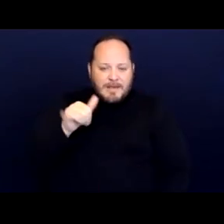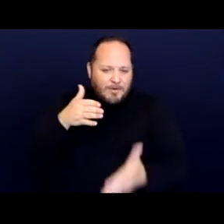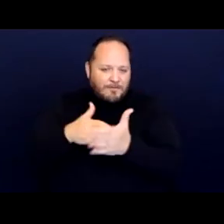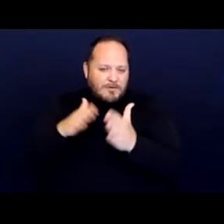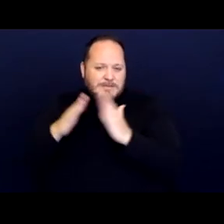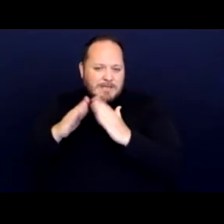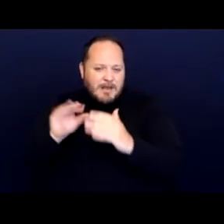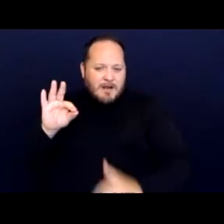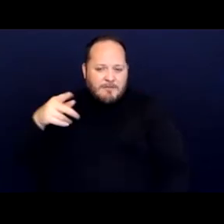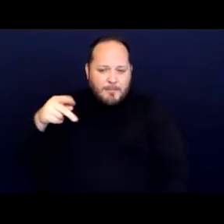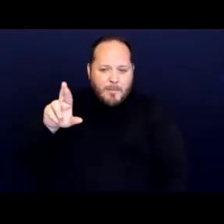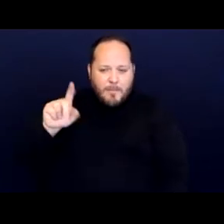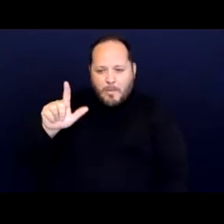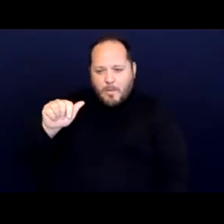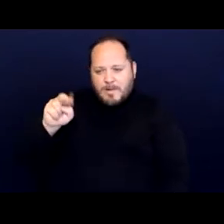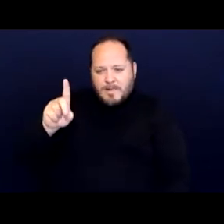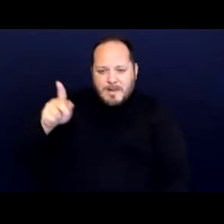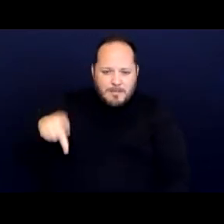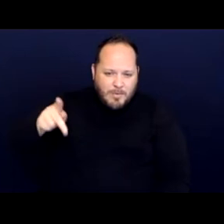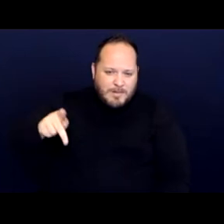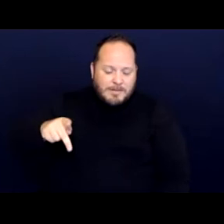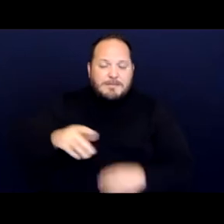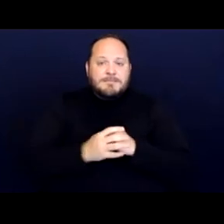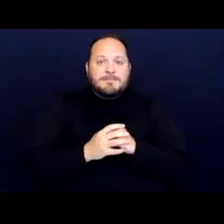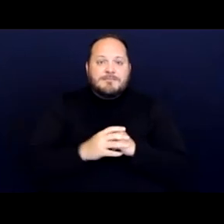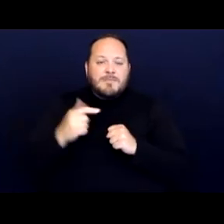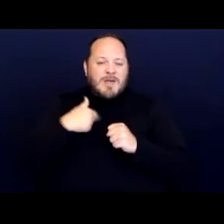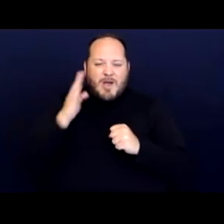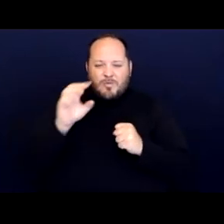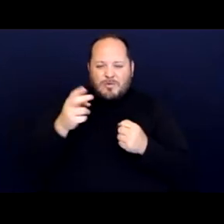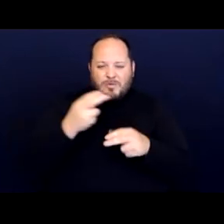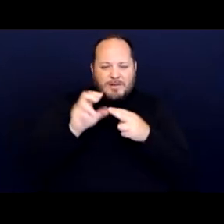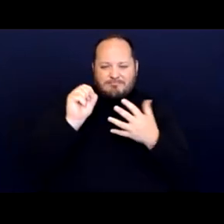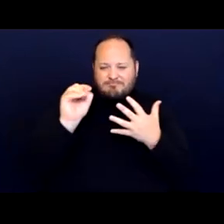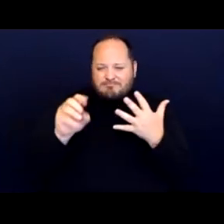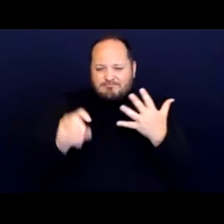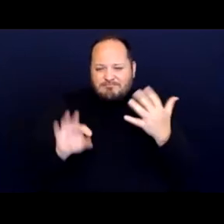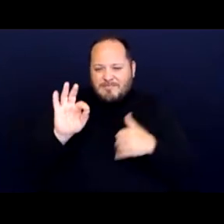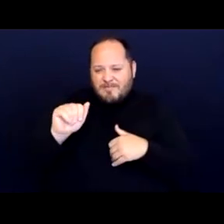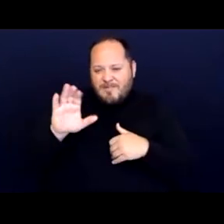And so I'll quickly run through the facts of this case. And then we'll talk about the holding,